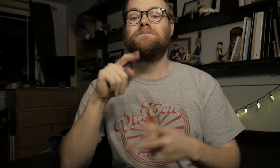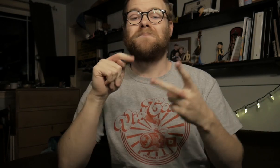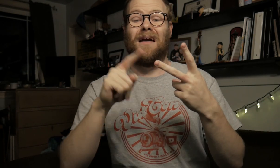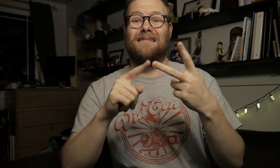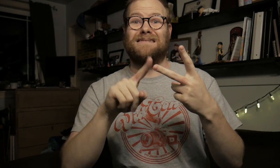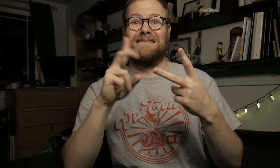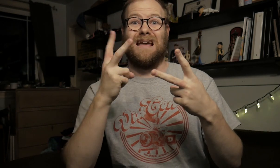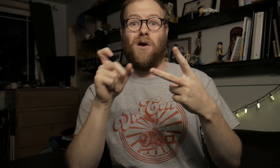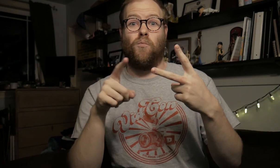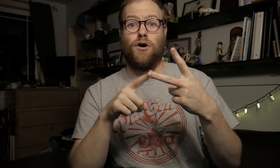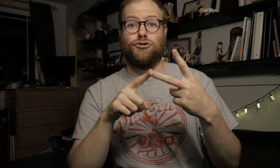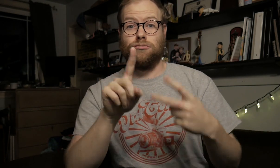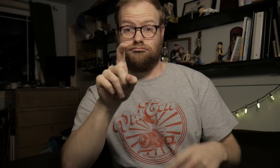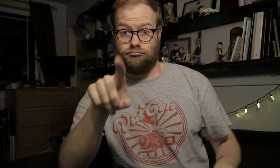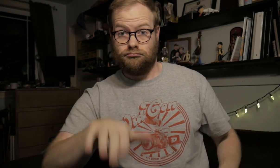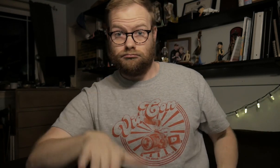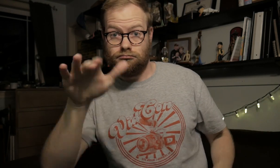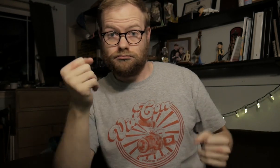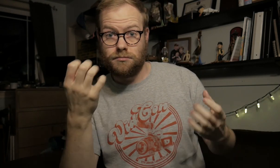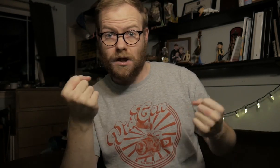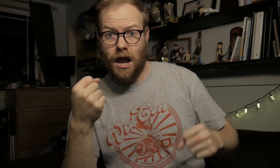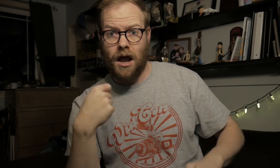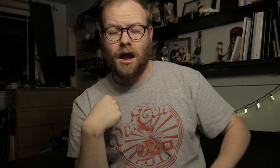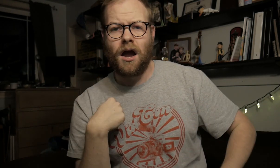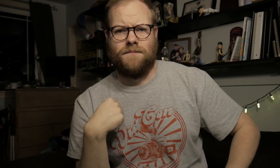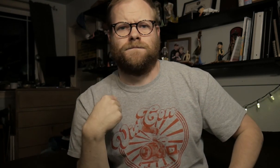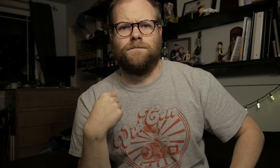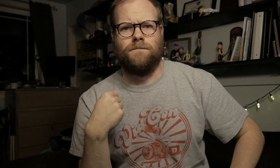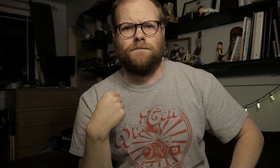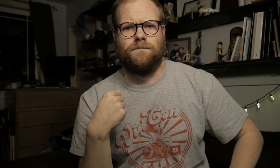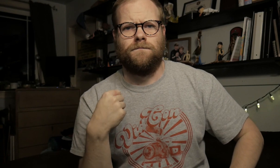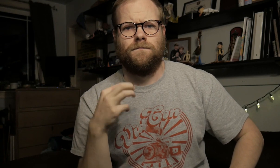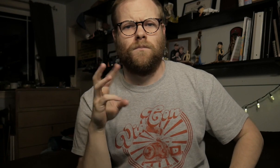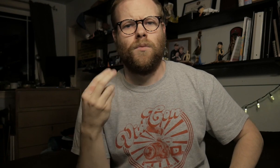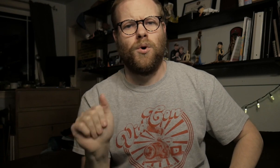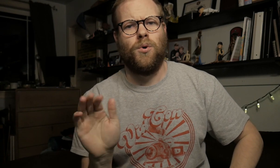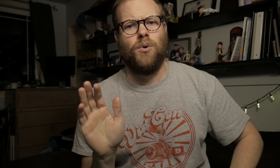But the second question, did you grow up signing? Whoa.